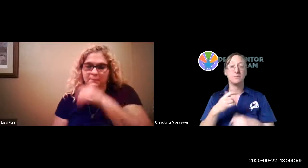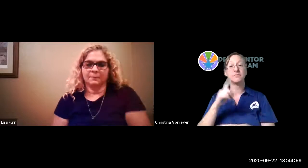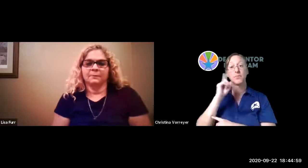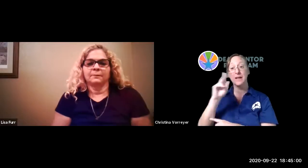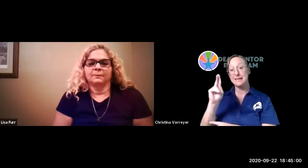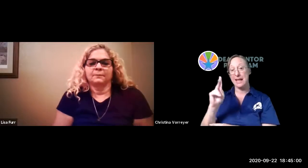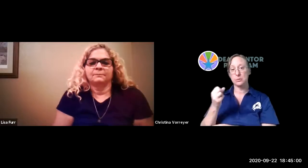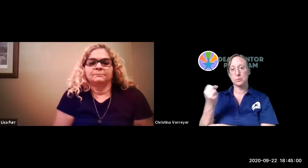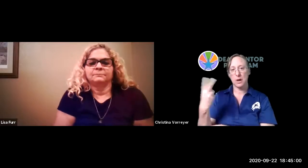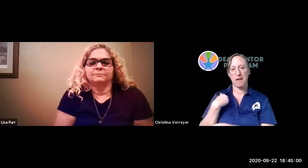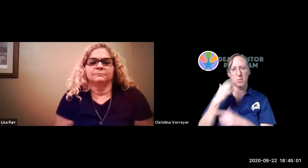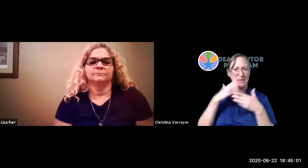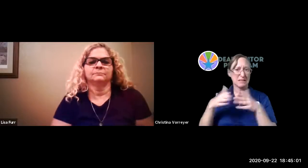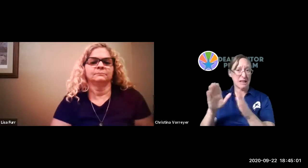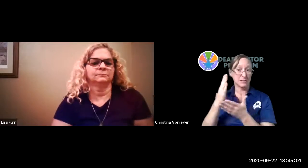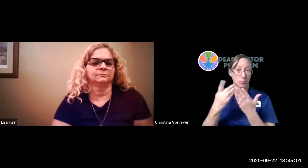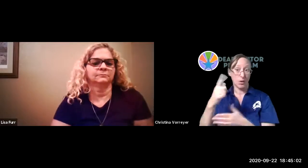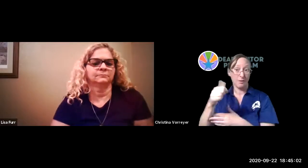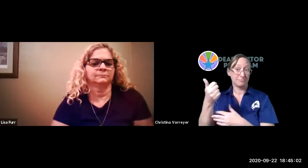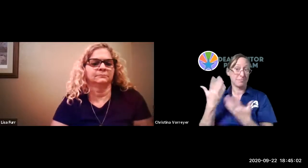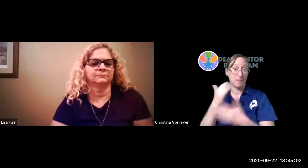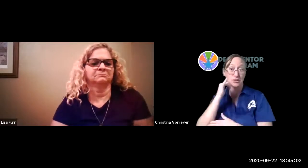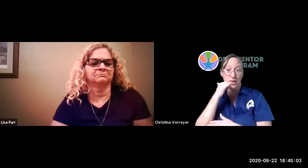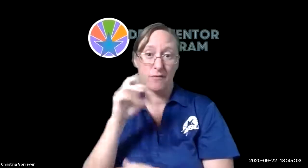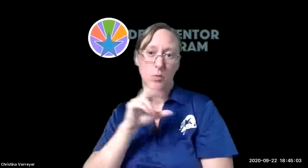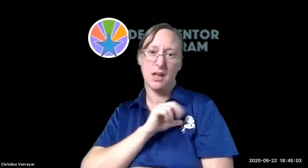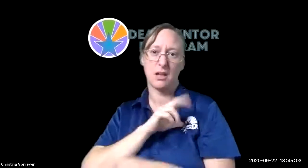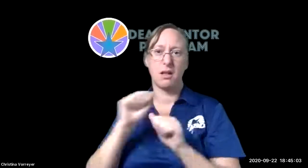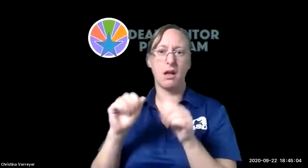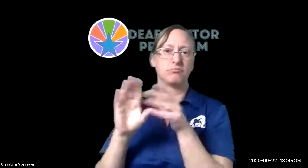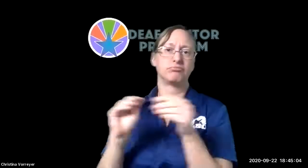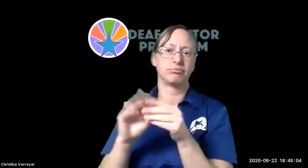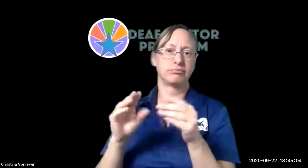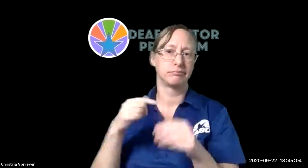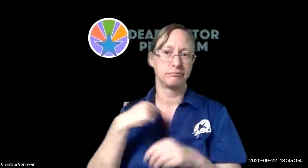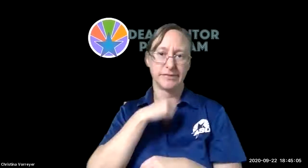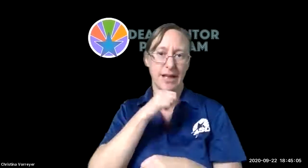regularly but we're not able to at the moment i will let someone else